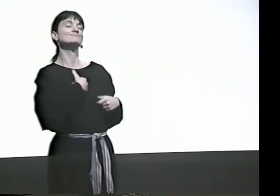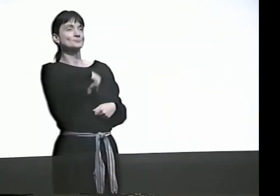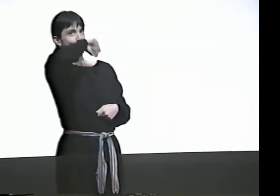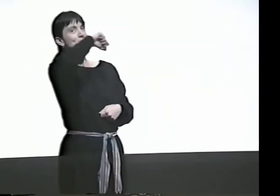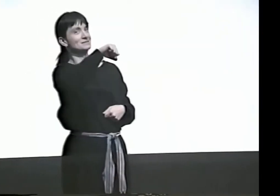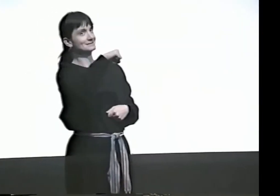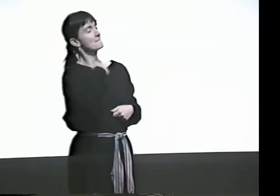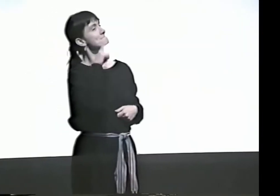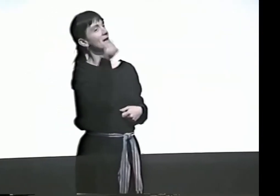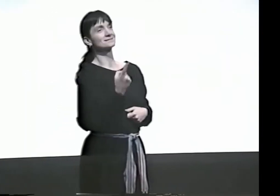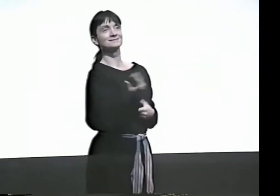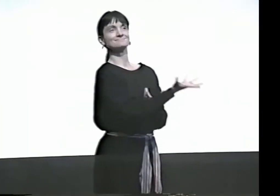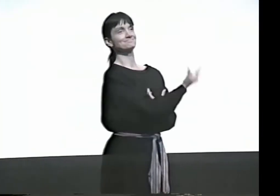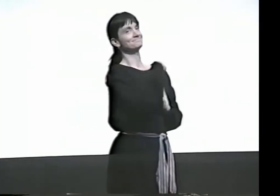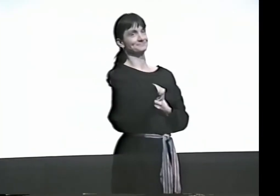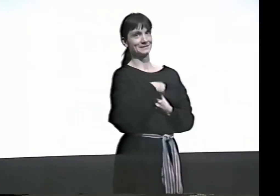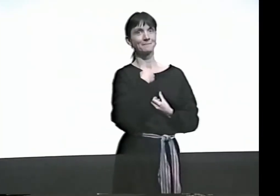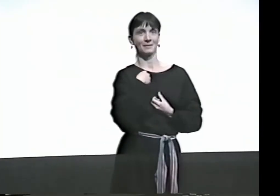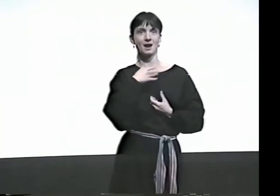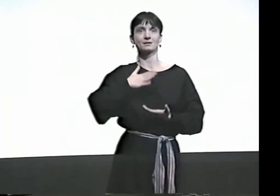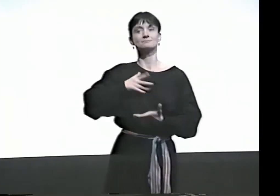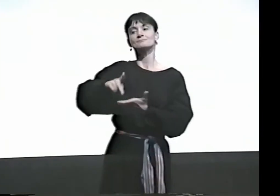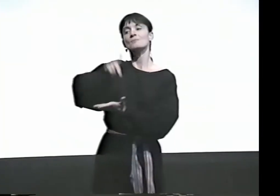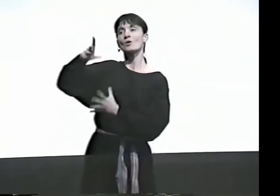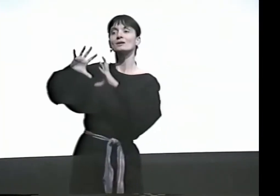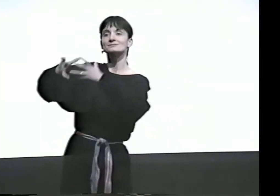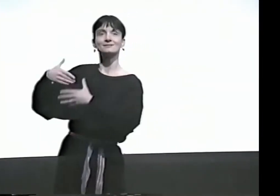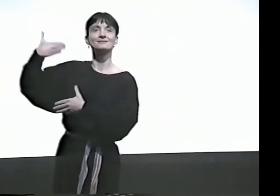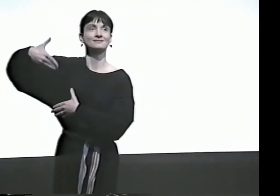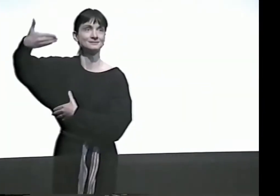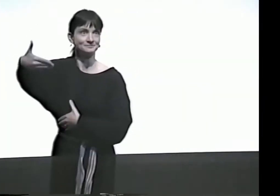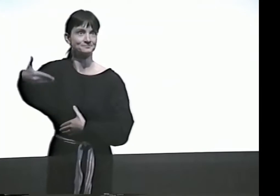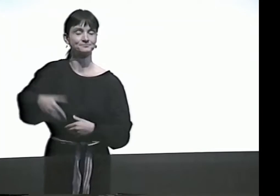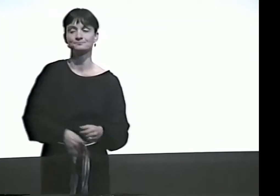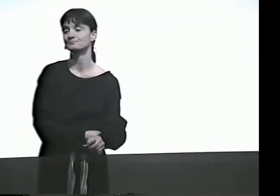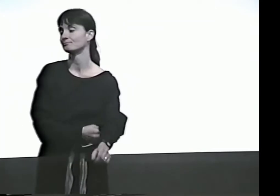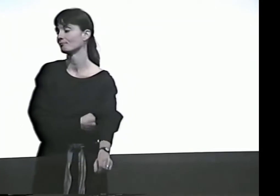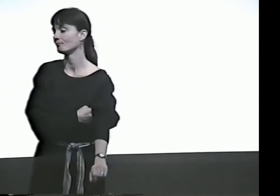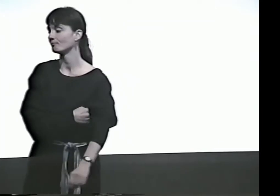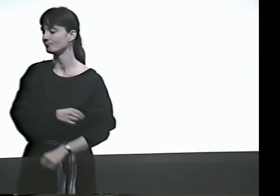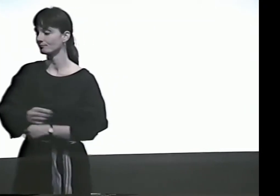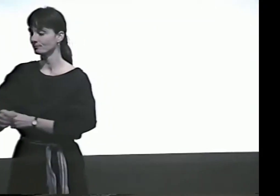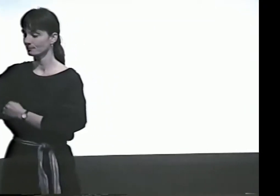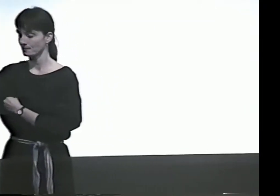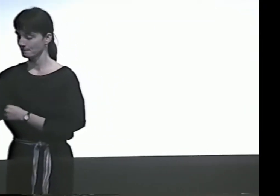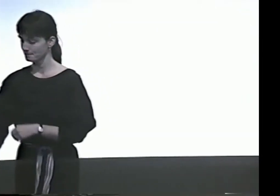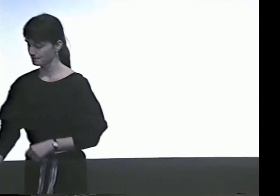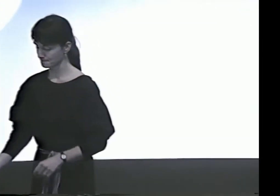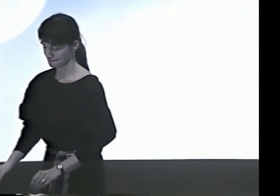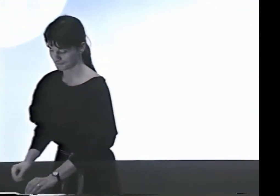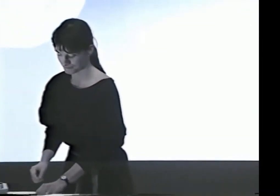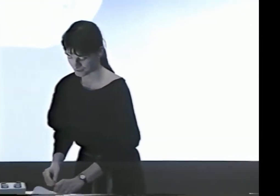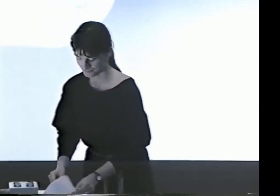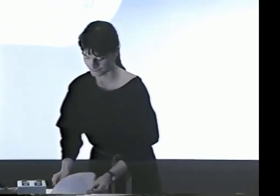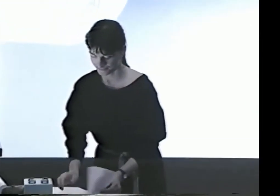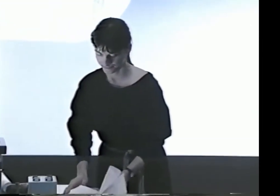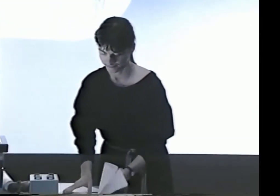SO, I DO GET A LOT FROM DOING HANDSHAPE POEMS. I LIKE TO DO THEM. I ALWAYS INCLUDE THEM IN MY POETRY SETS.